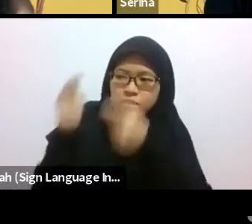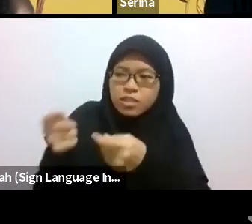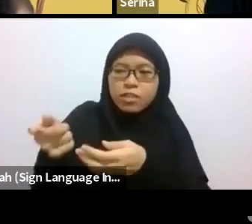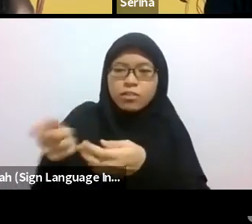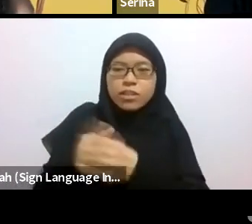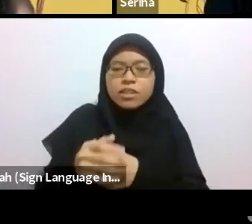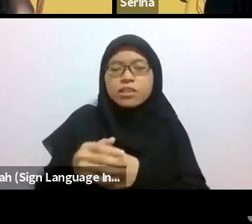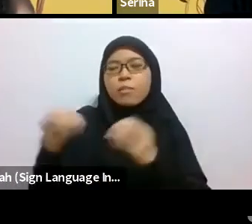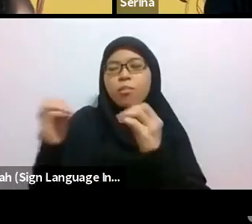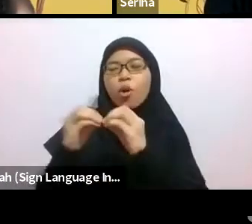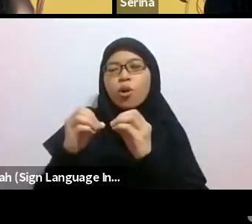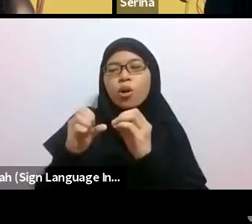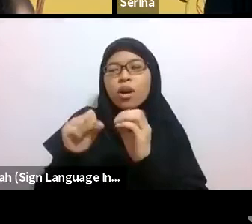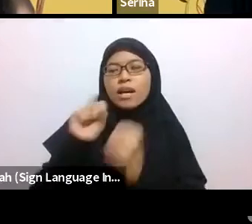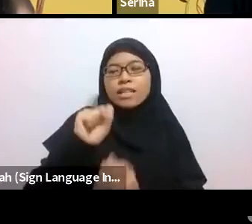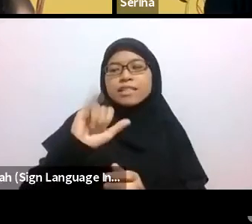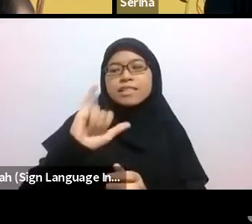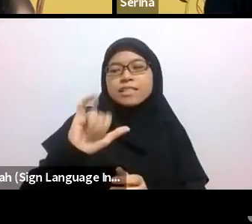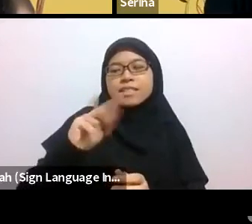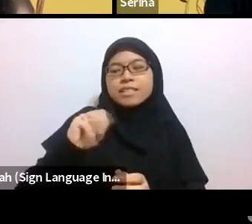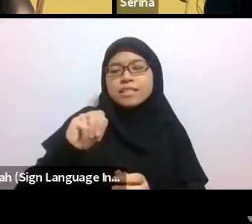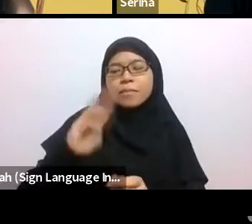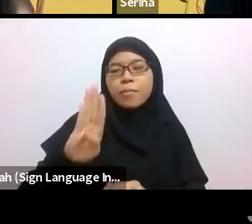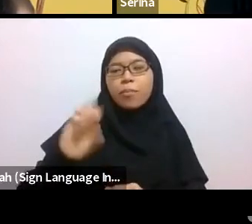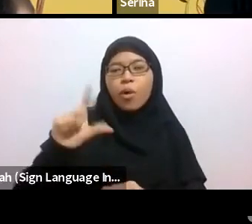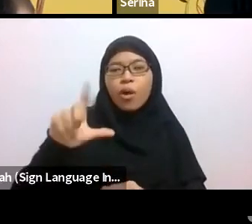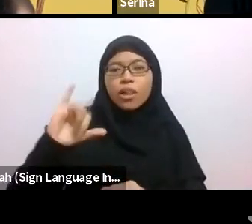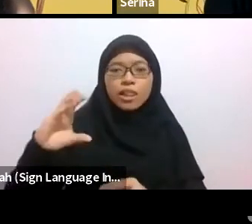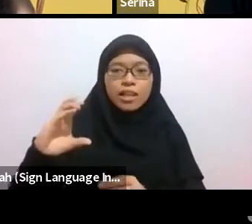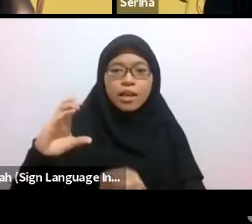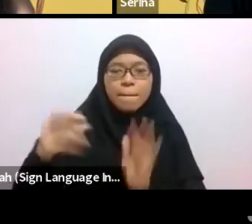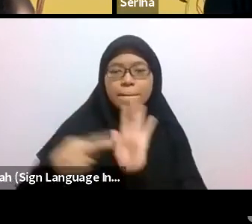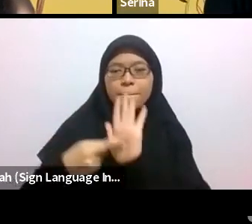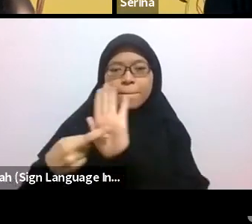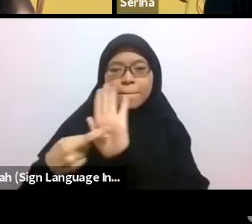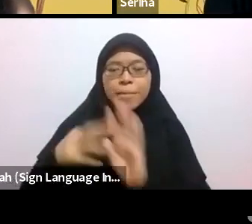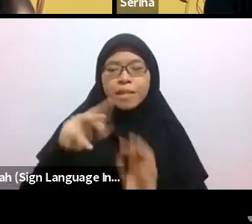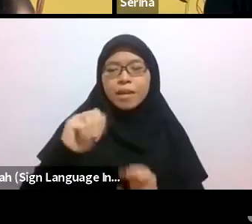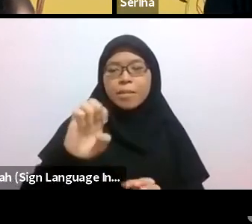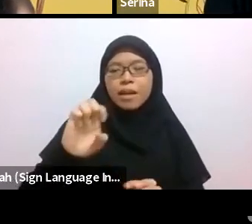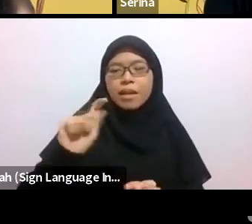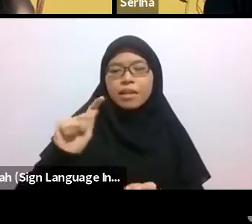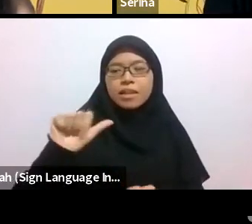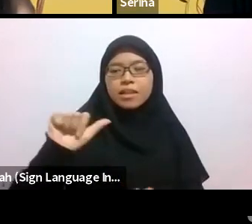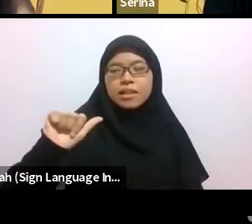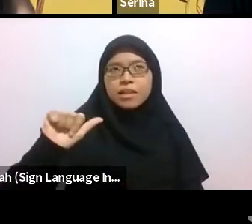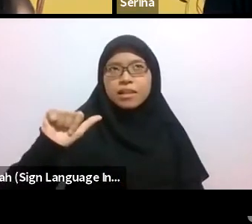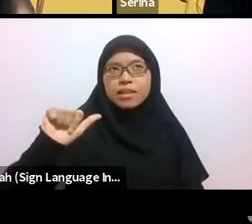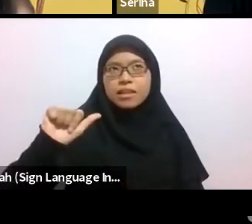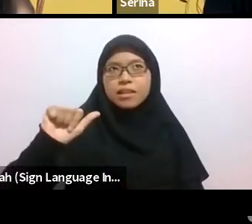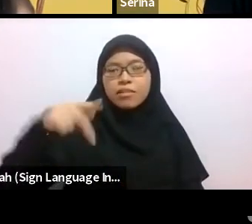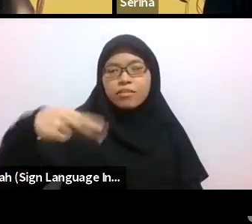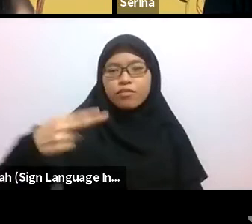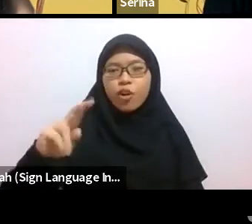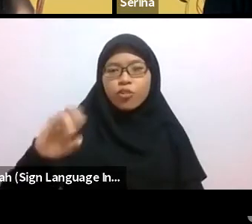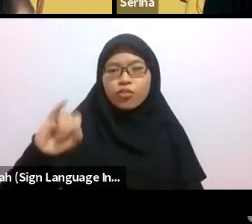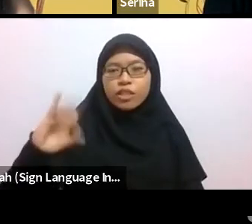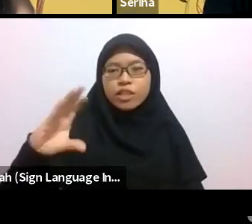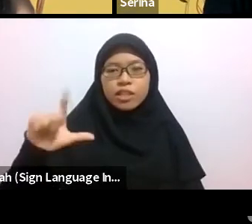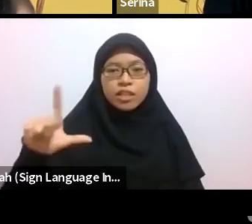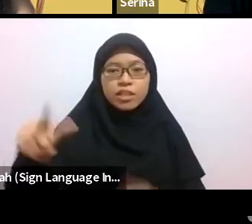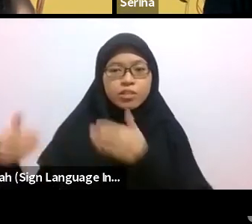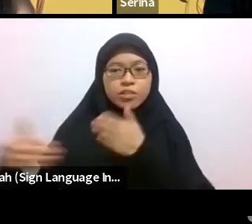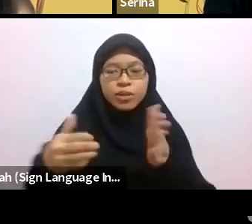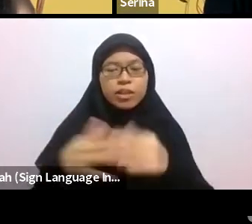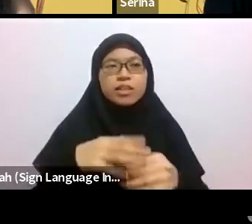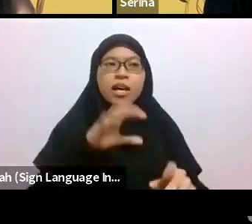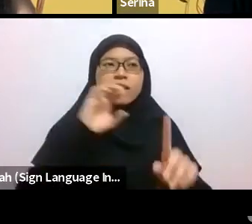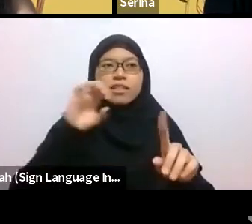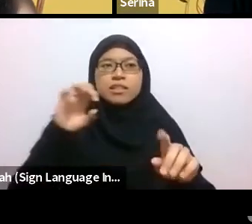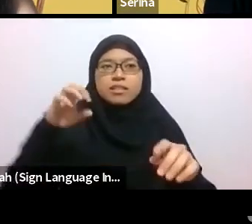In terms of the environment, in terms of also having a mental space or the space of memory.